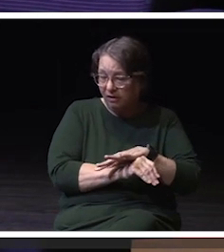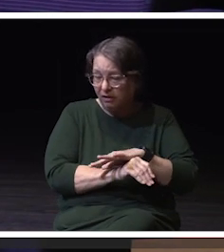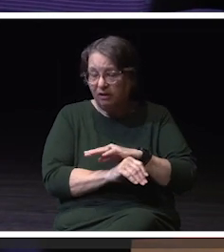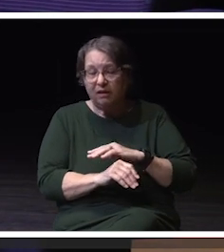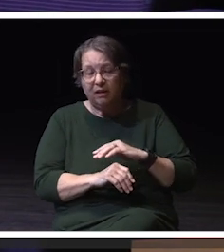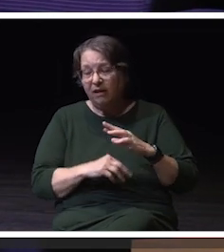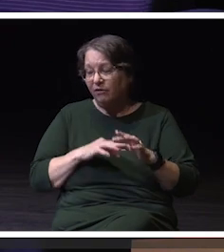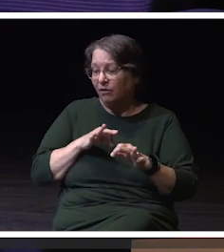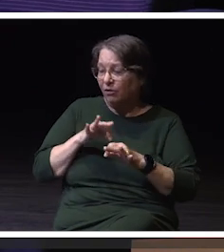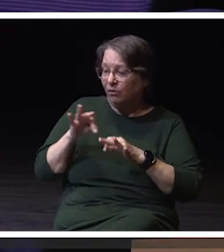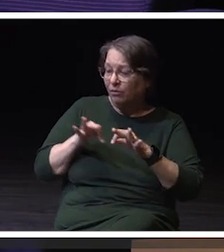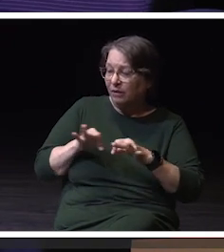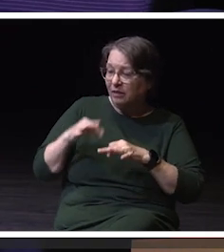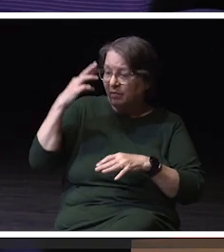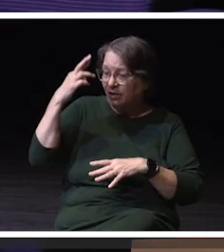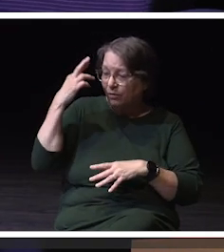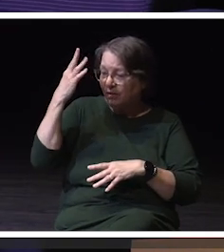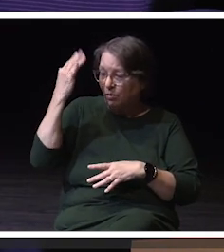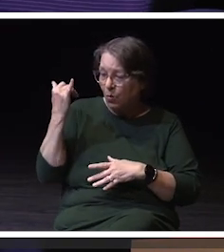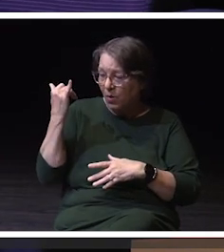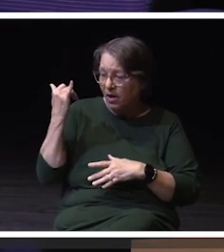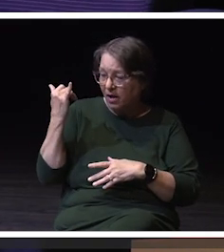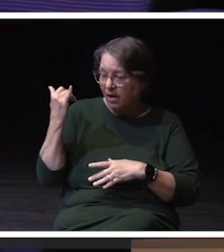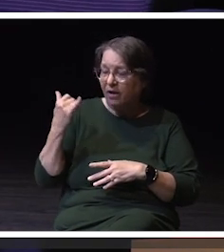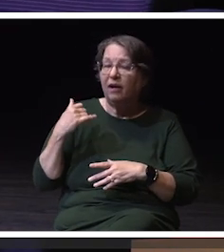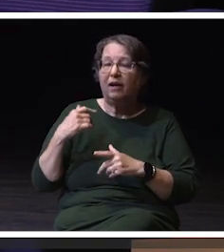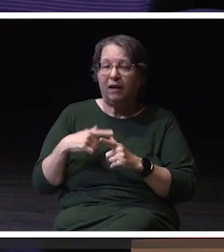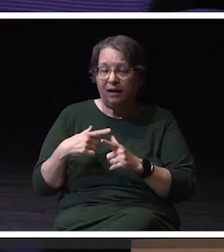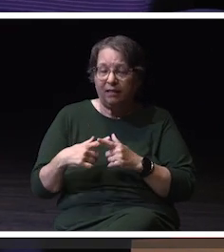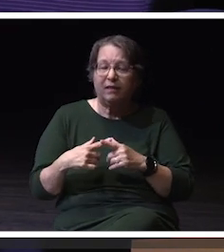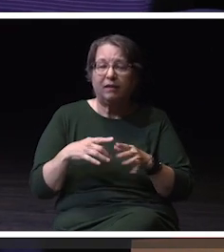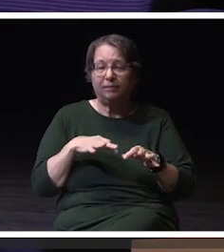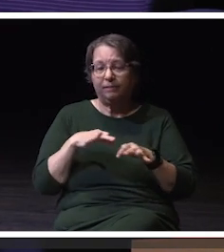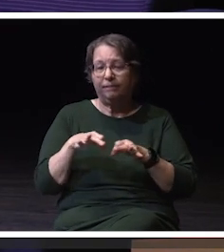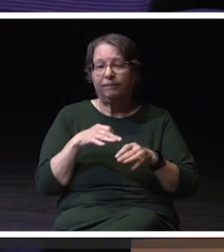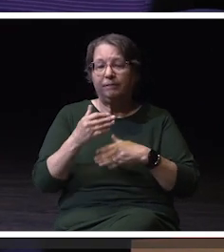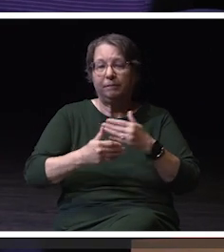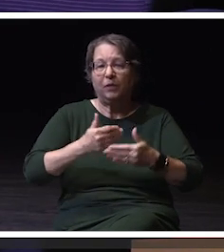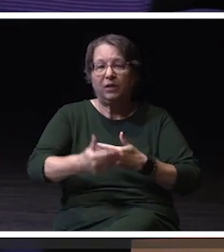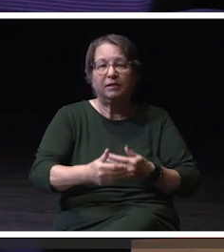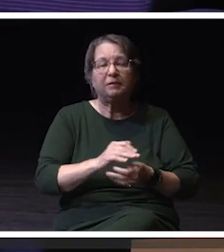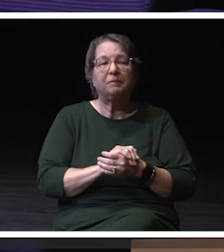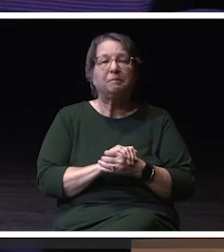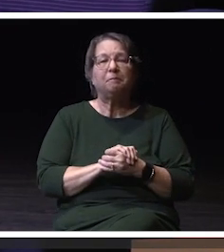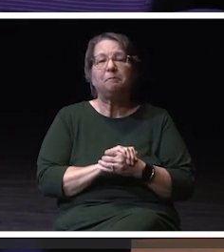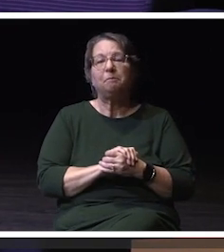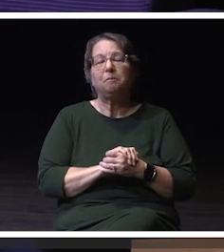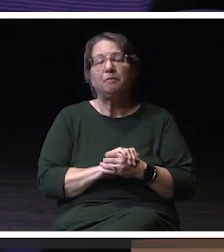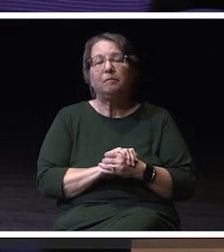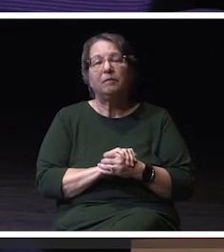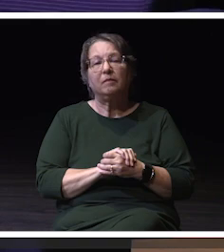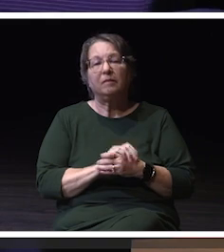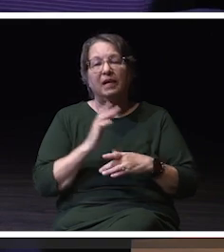we can keep that conversation moving forward. I'm also really excited about our inclusivity website,